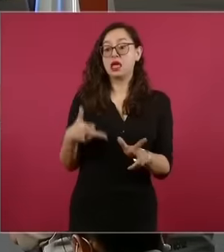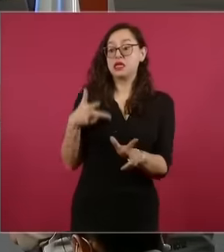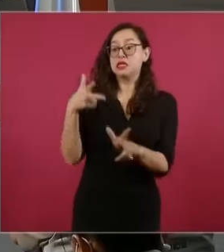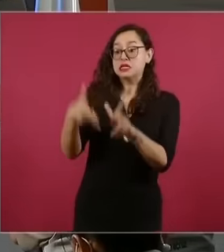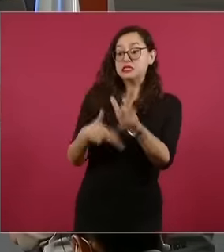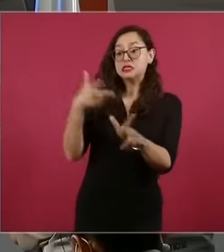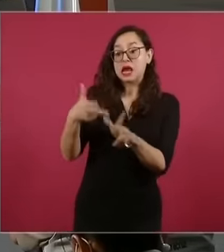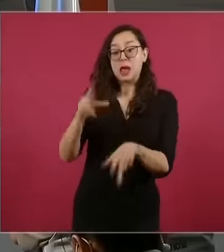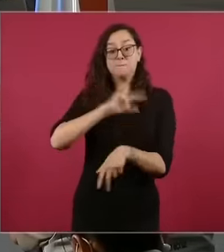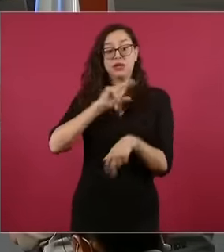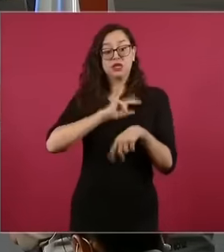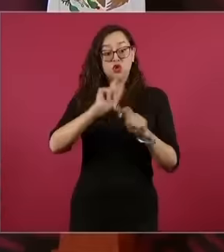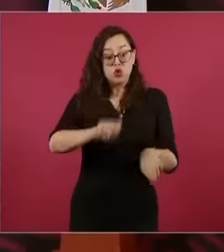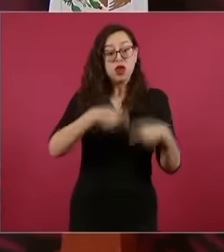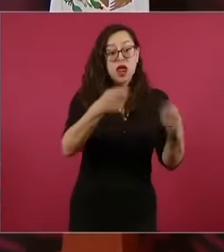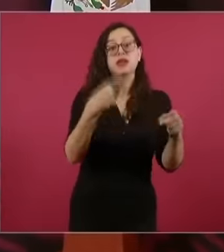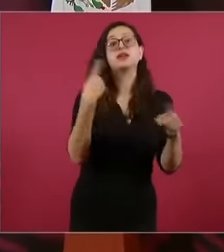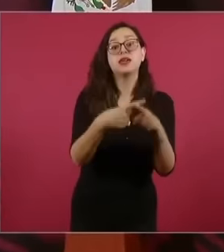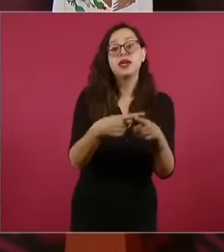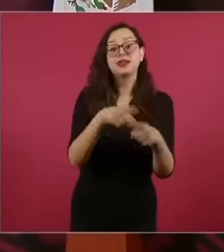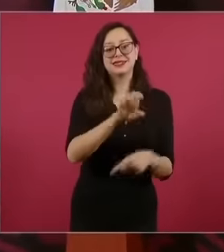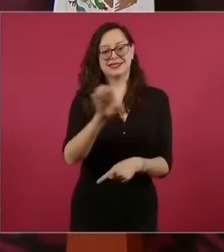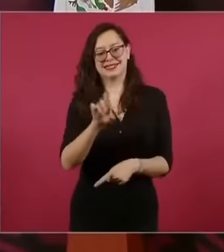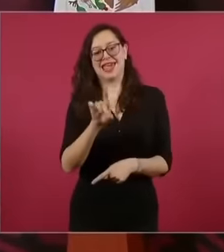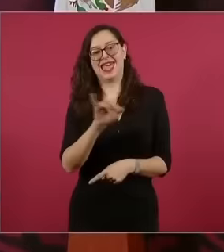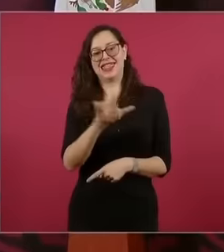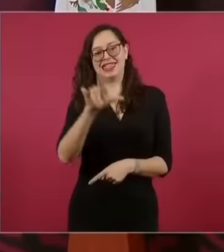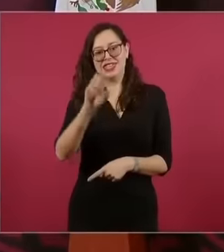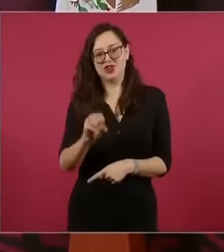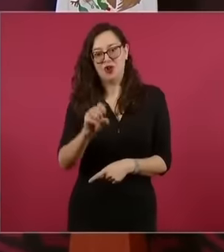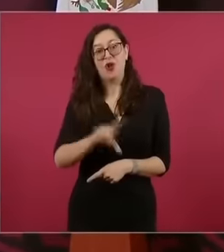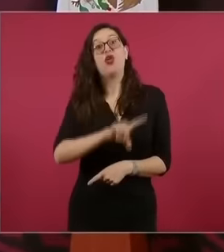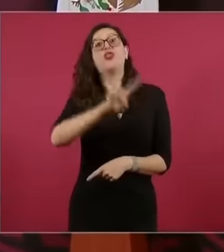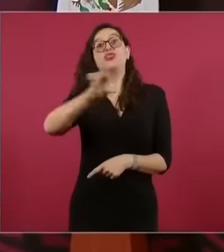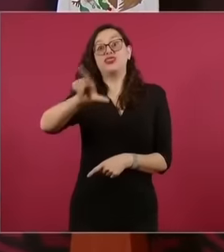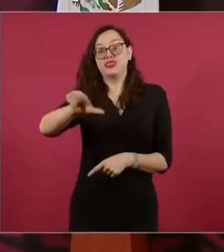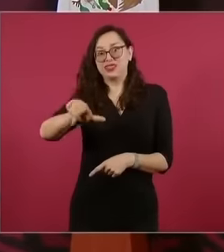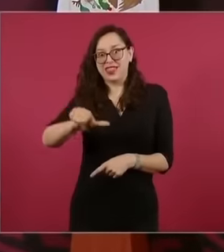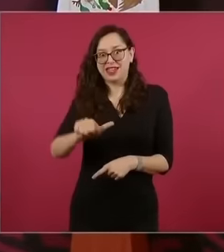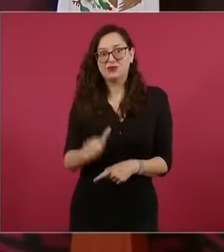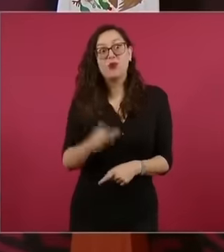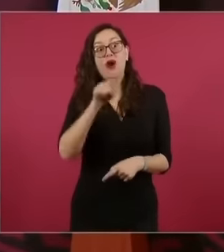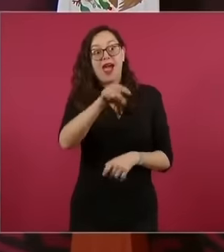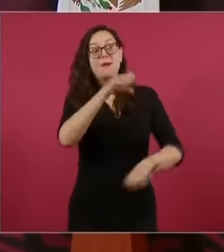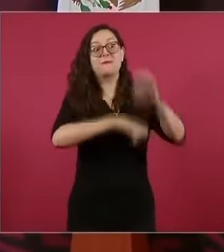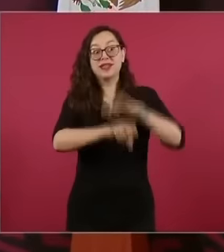with a railroad company that kept the trains of Mexico